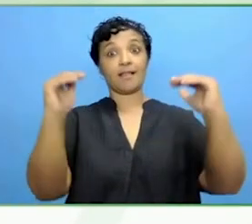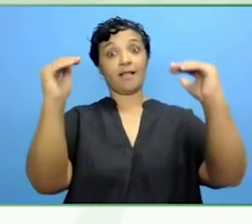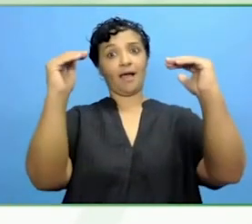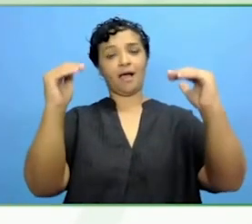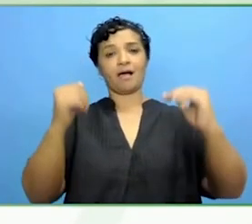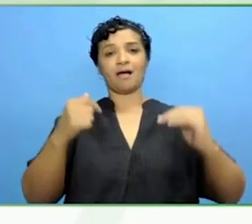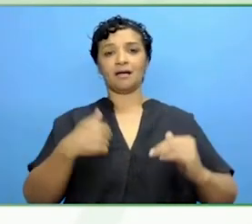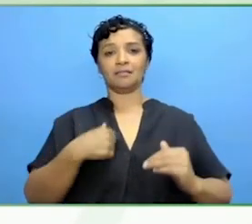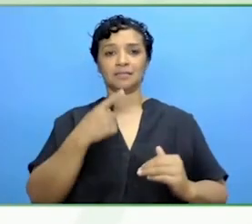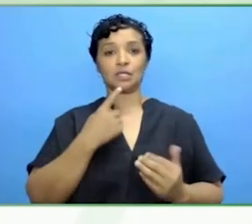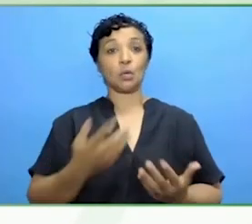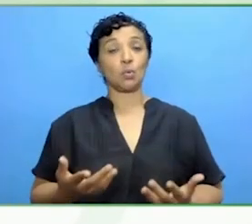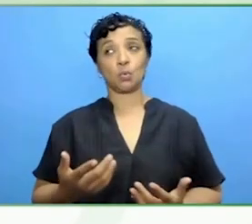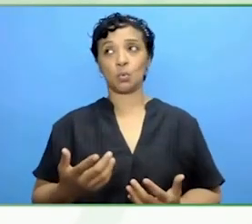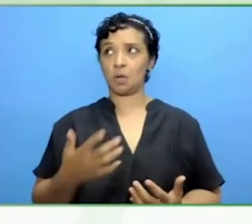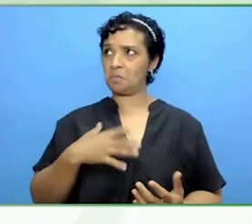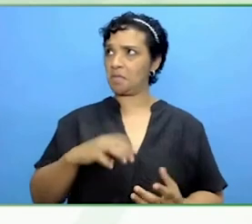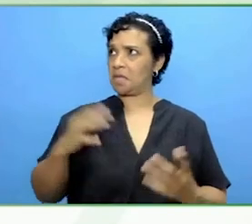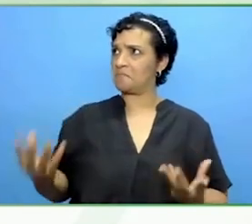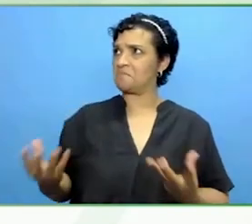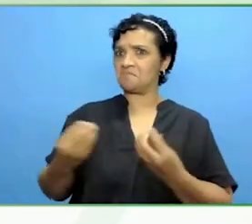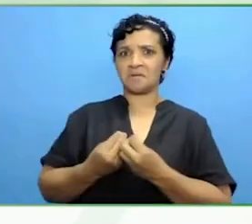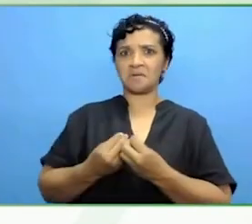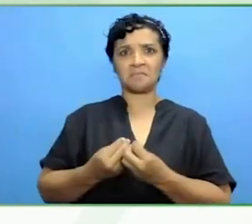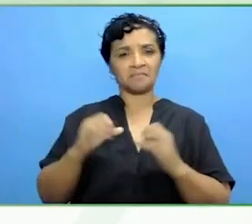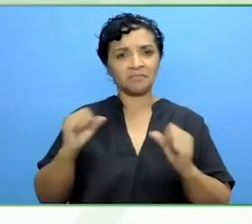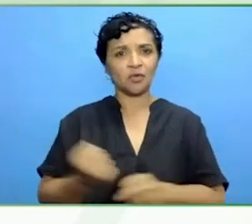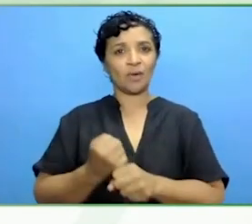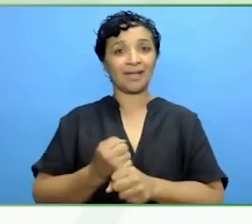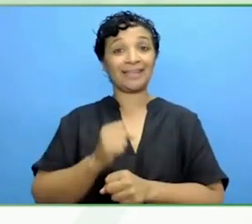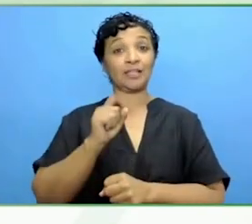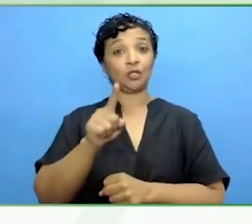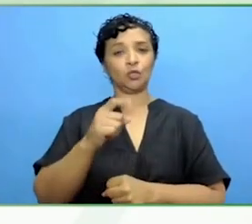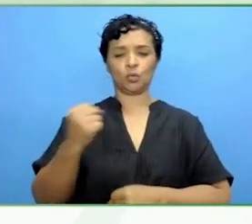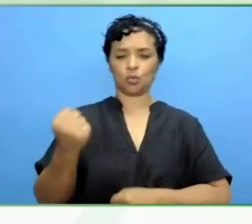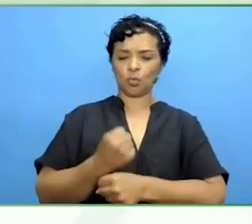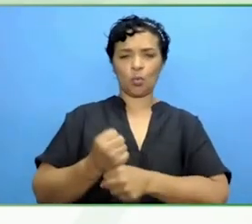with me and I think when you use your voice and talents for good,